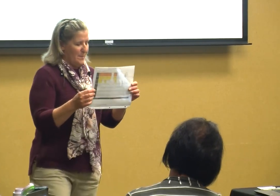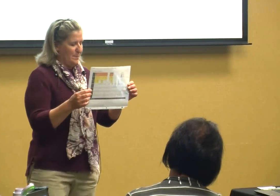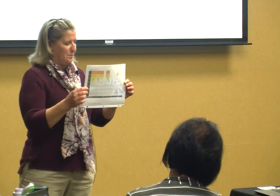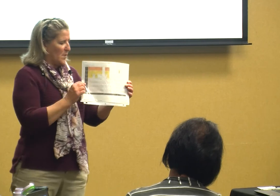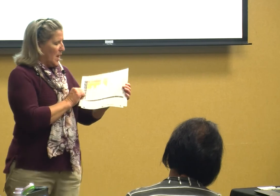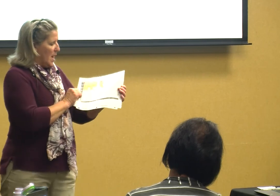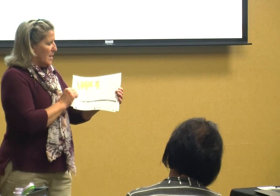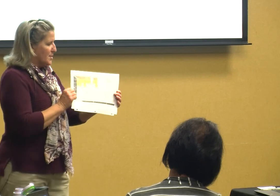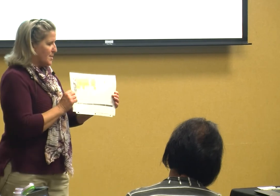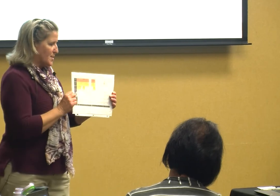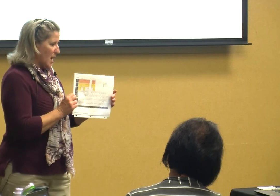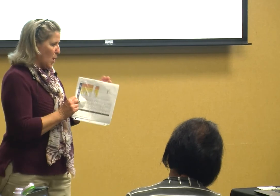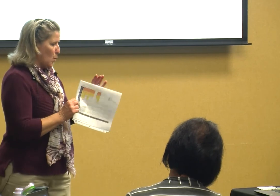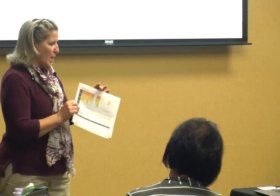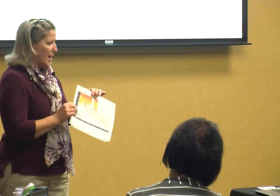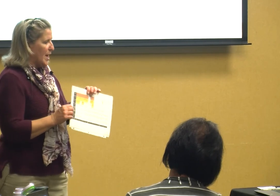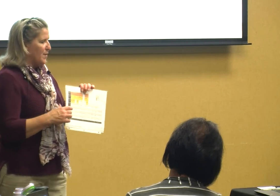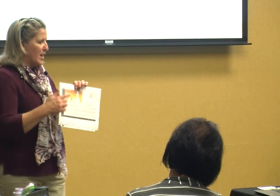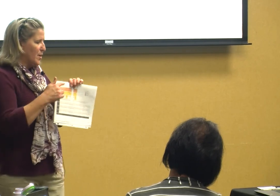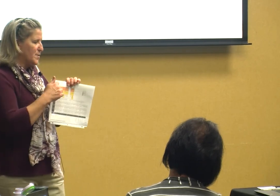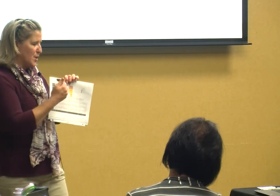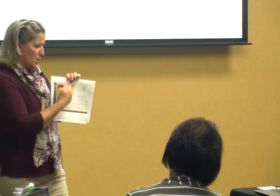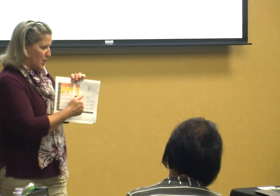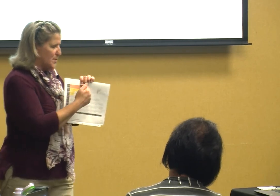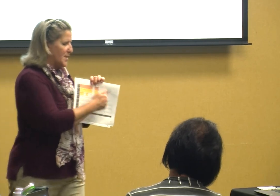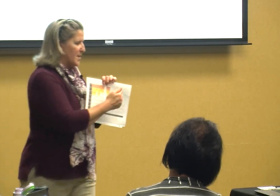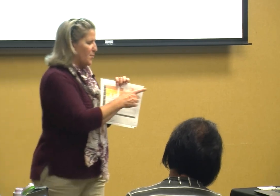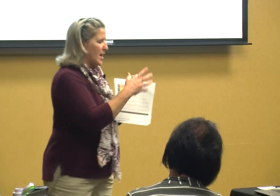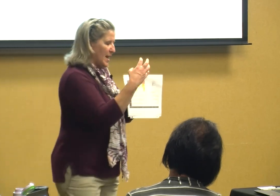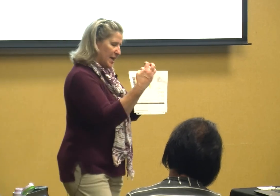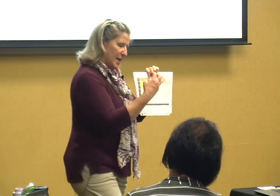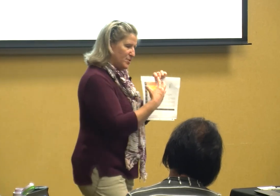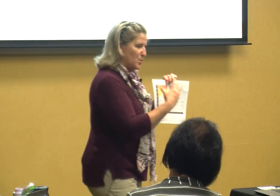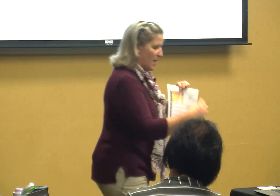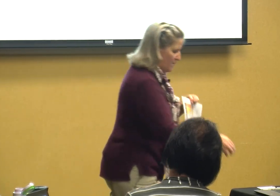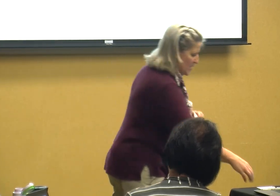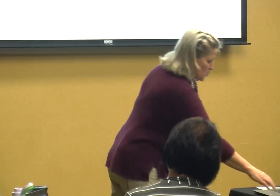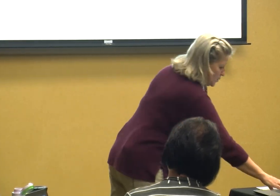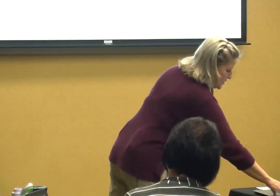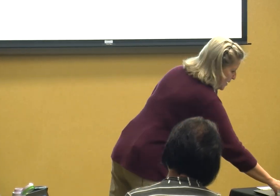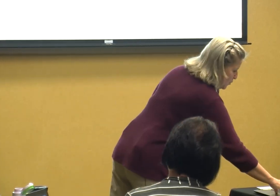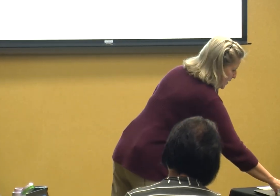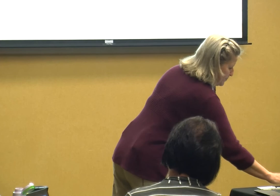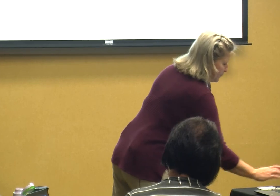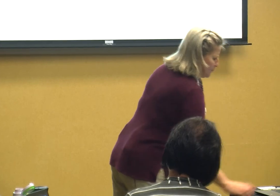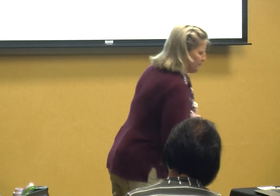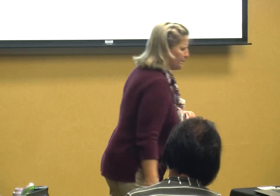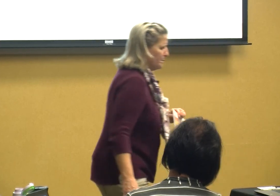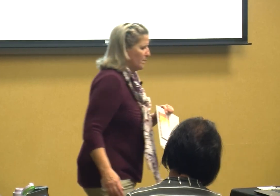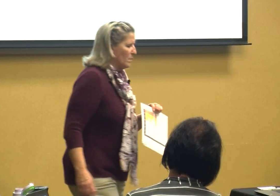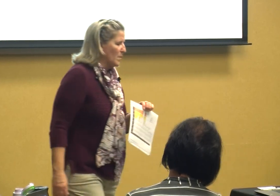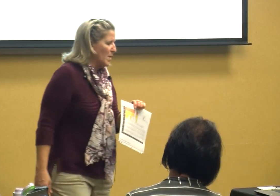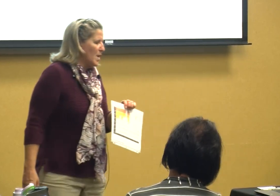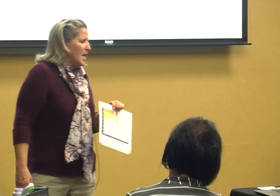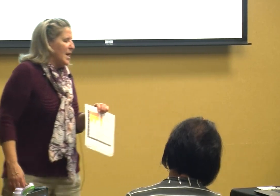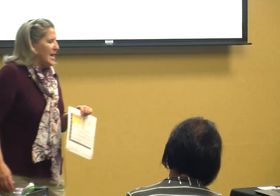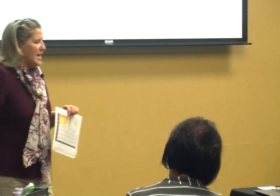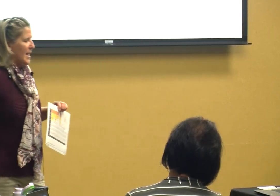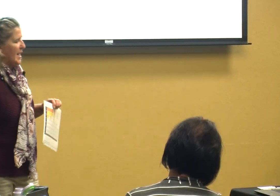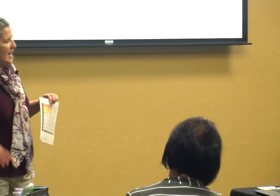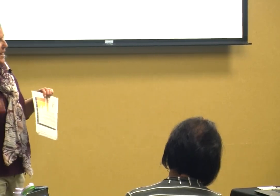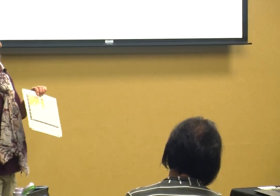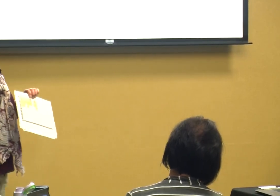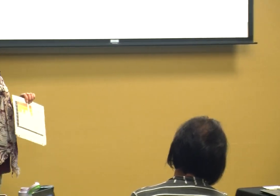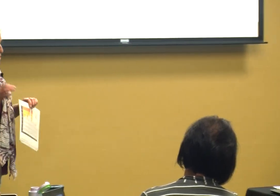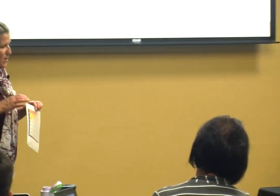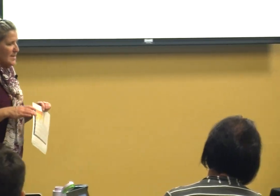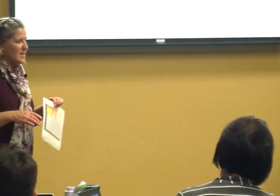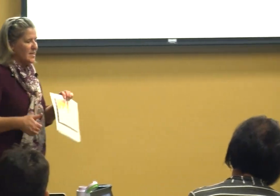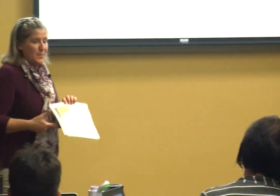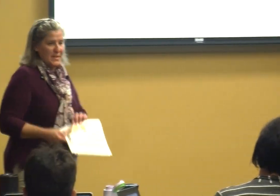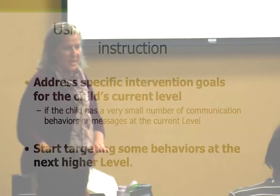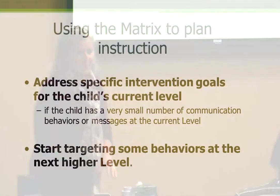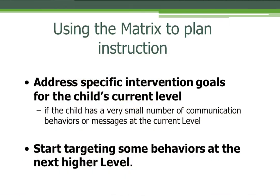so they use you use a different and it gives you that visual summary it addresses specific